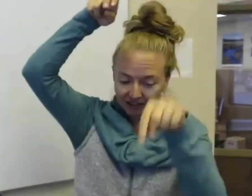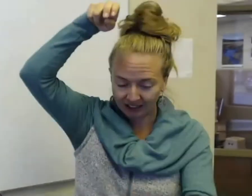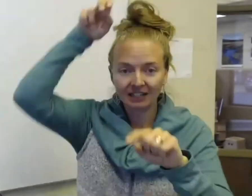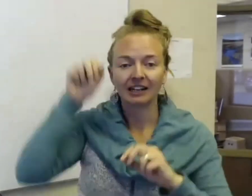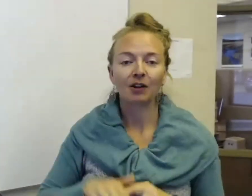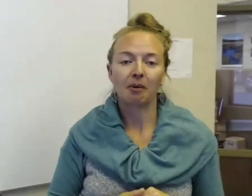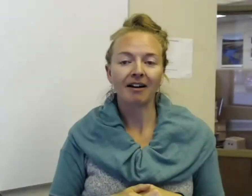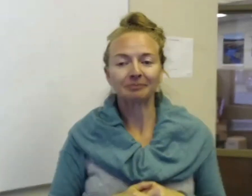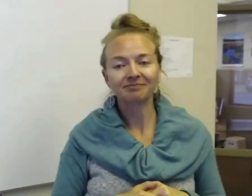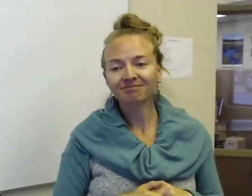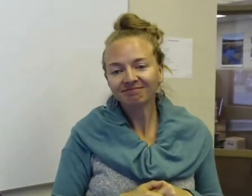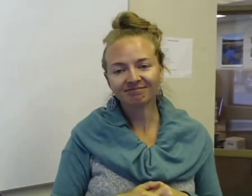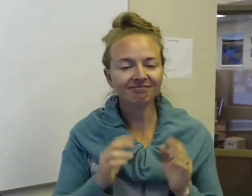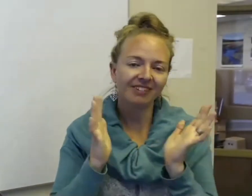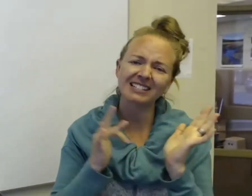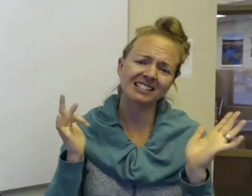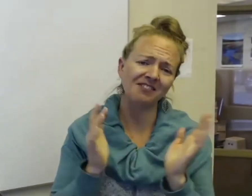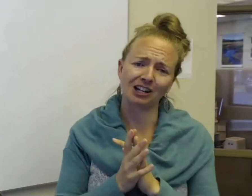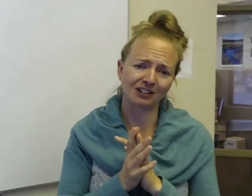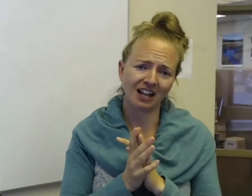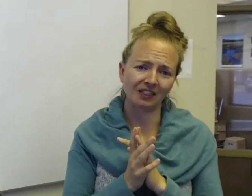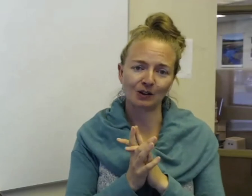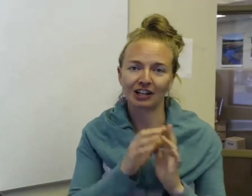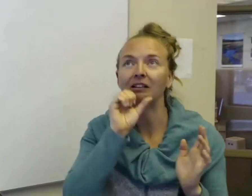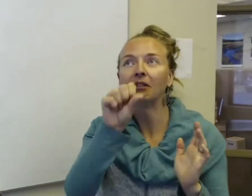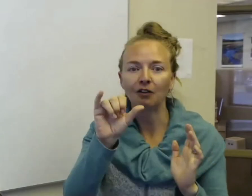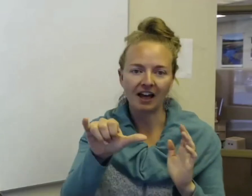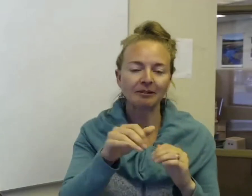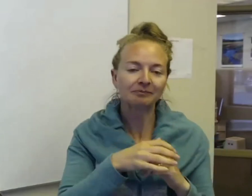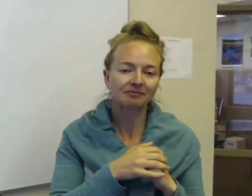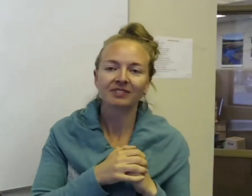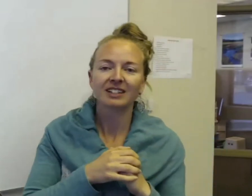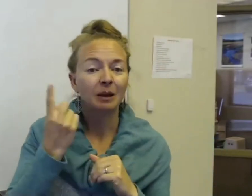down at the bottom. That's the advantage of sign language and I love that. It's something